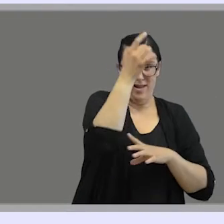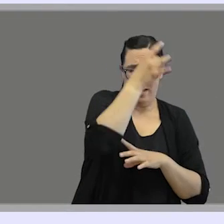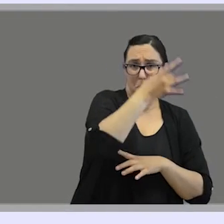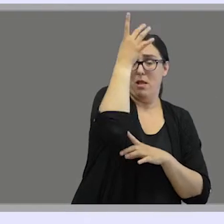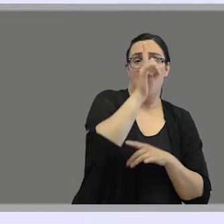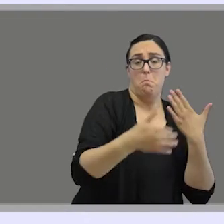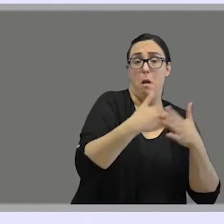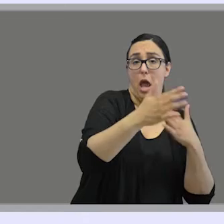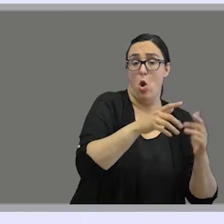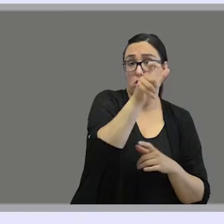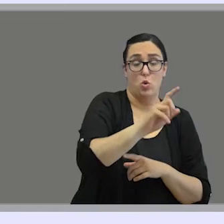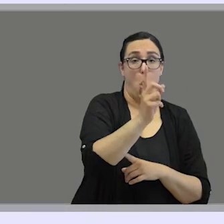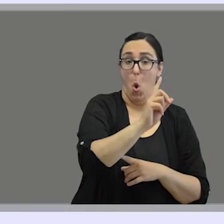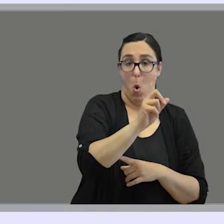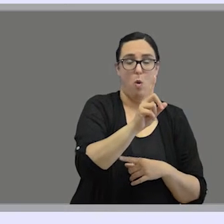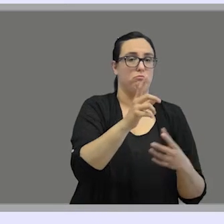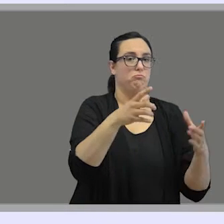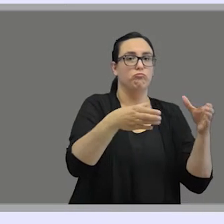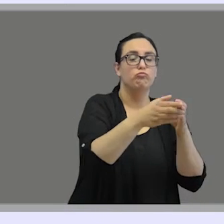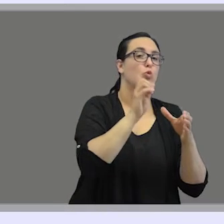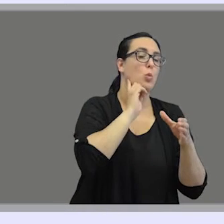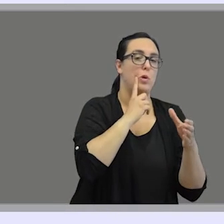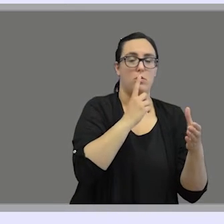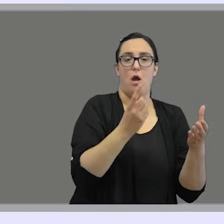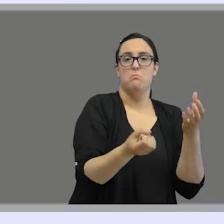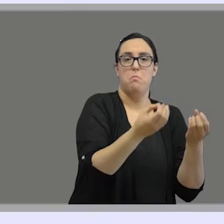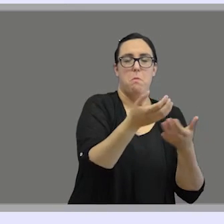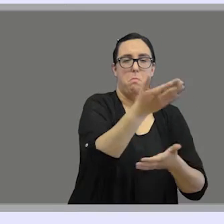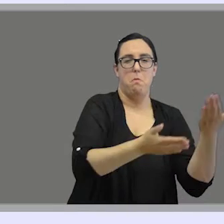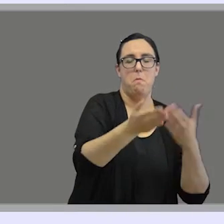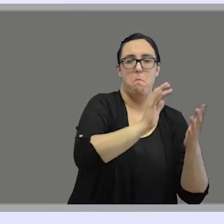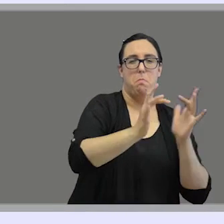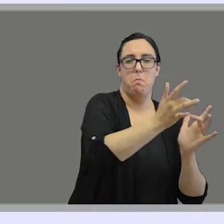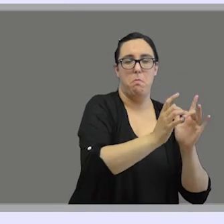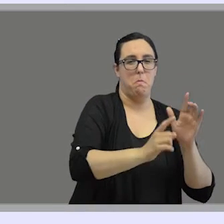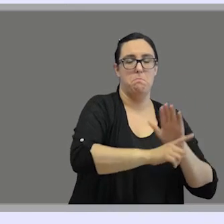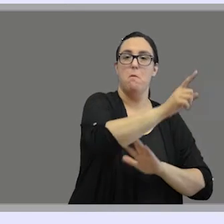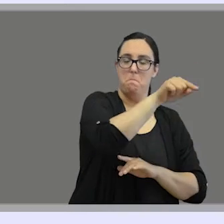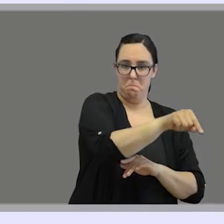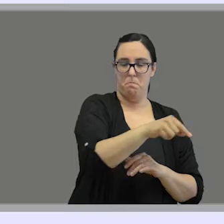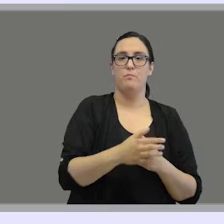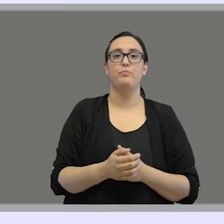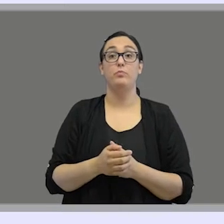but developed within the deaf communities. These signed-based CC systems or code systems